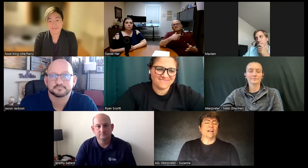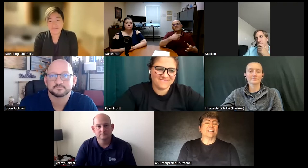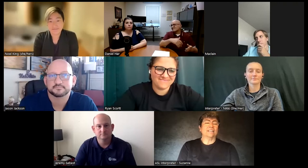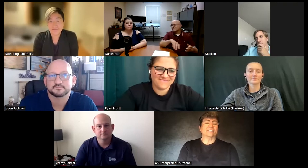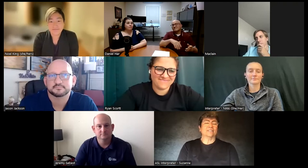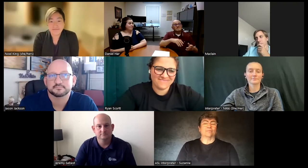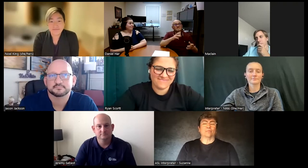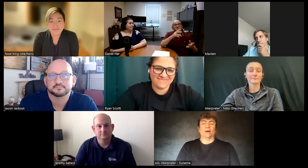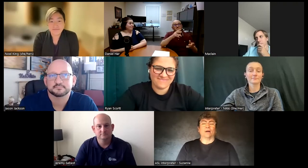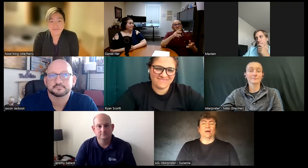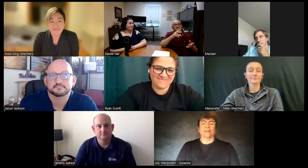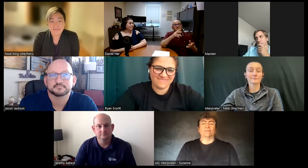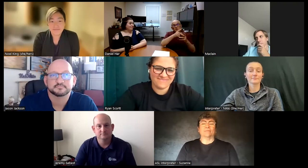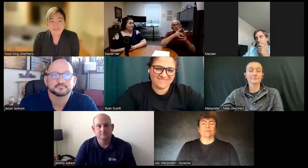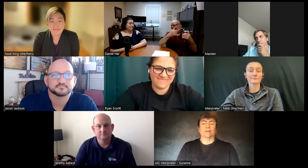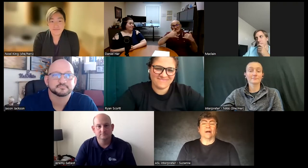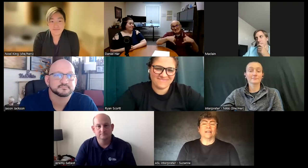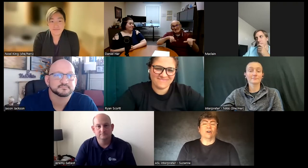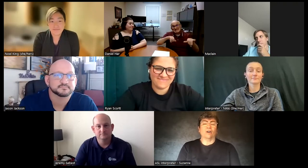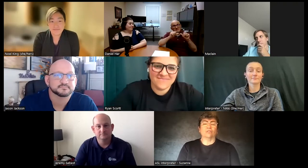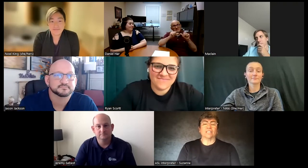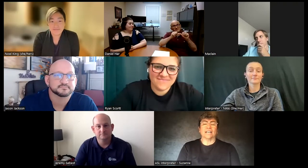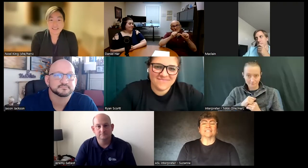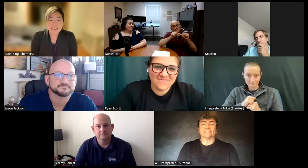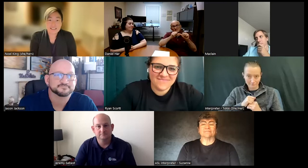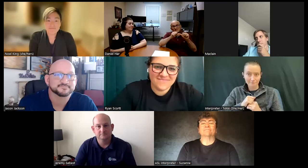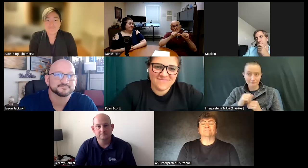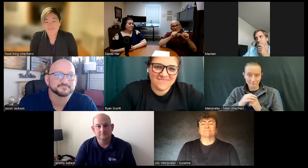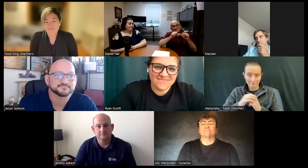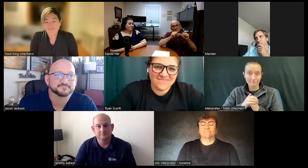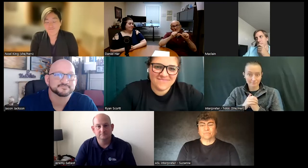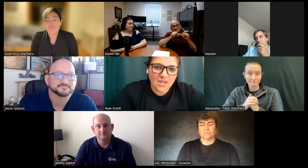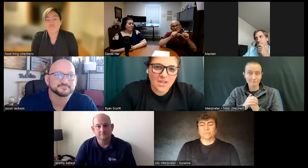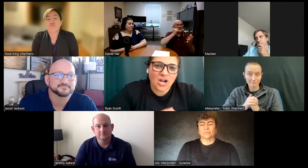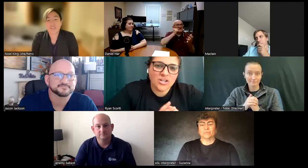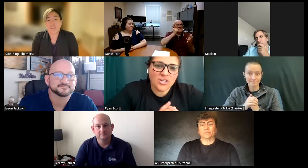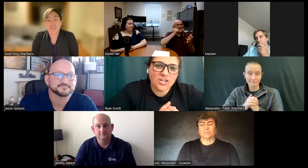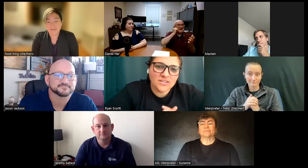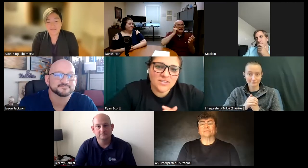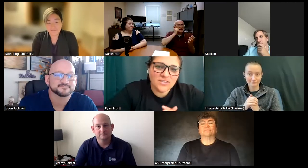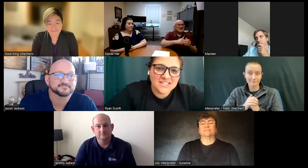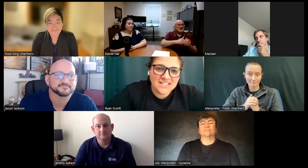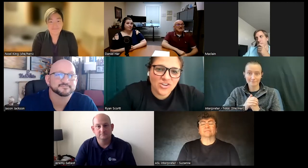here by combining all those classes are you this is Daniel are you still